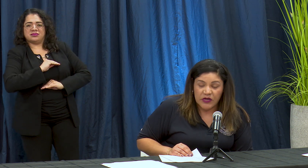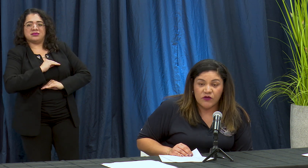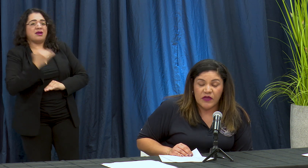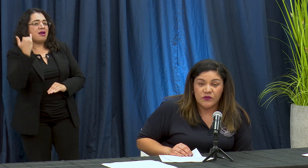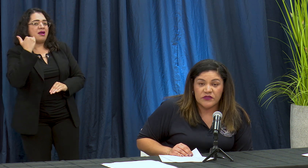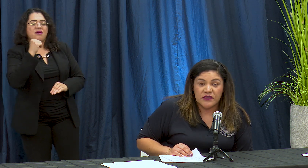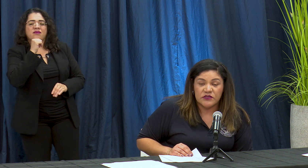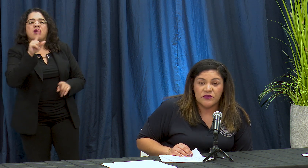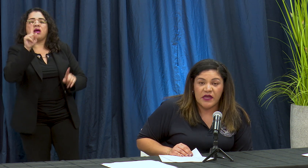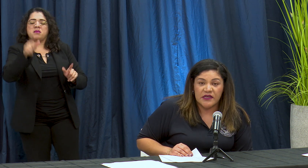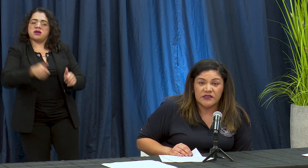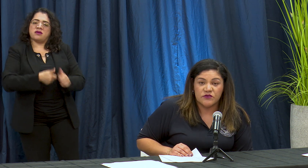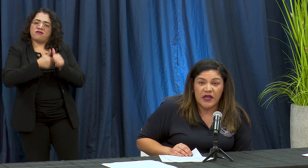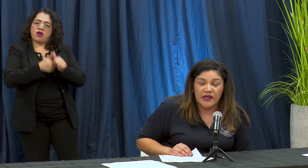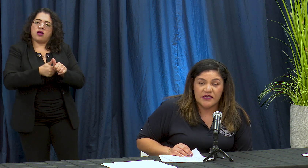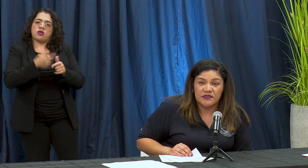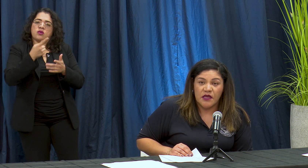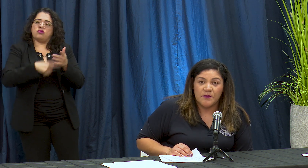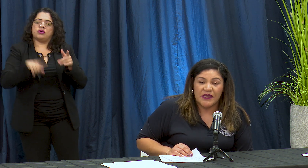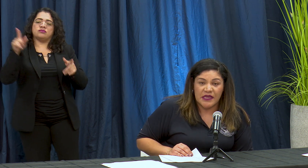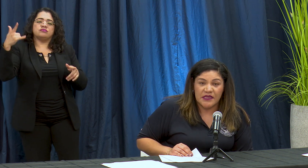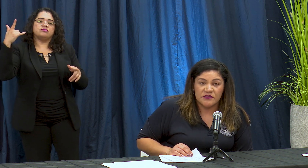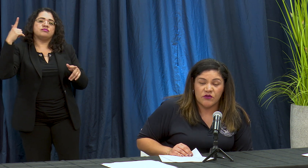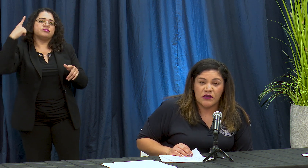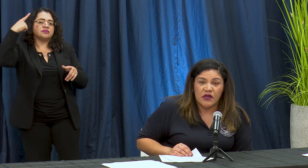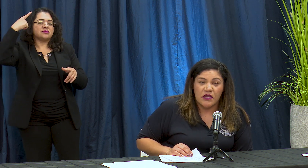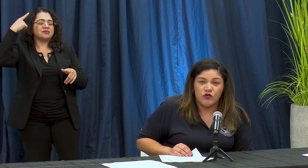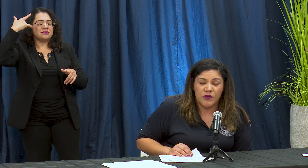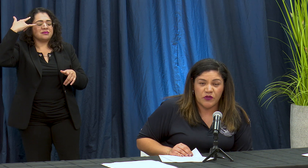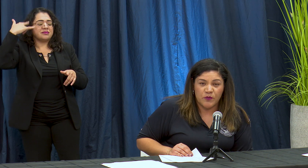record ahmo's que esto scenarios you Raleigh's pequeñas con número de